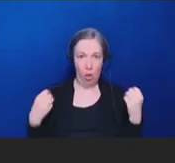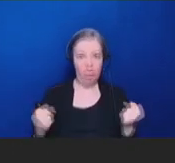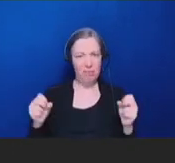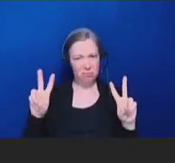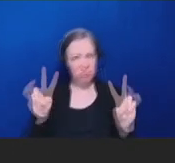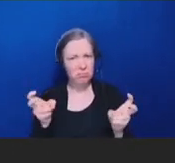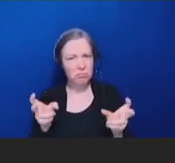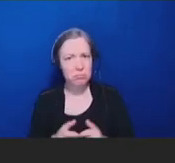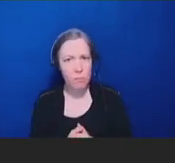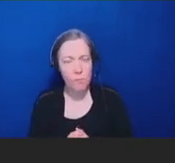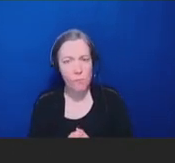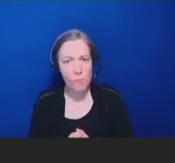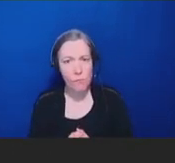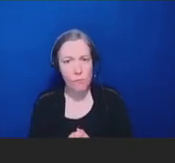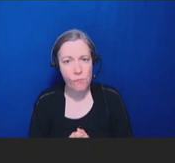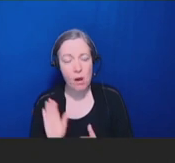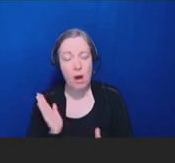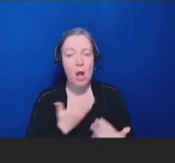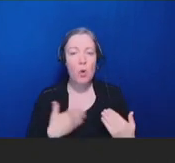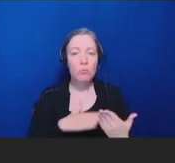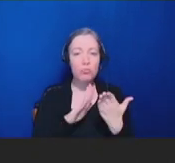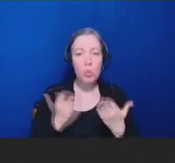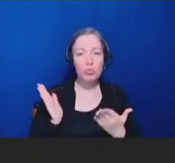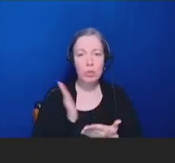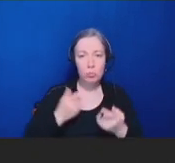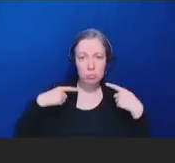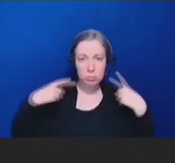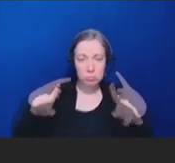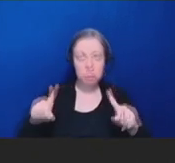Both our approach and our effectiveness have been dramatically altered by the digitization